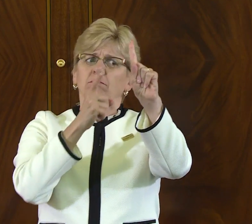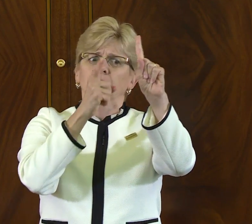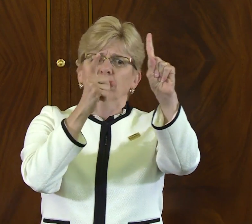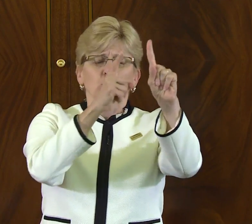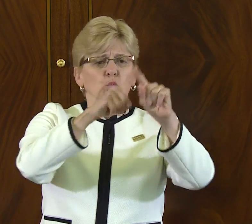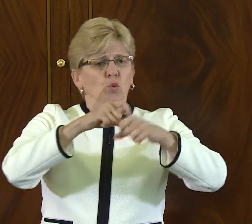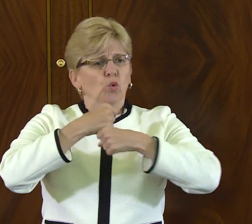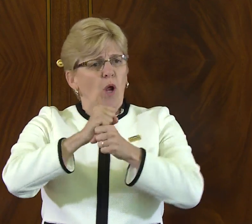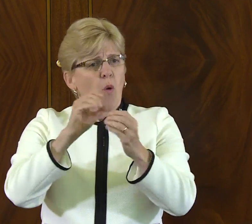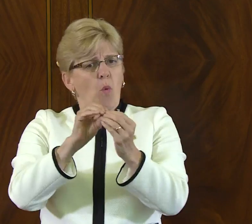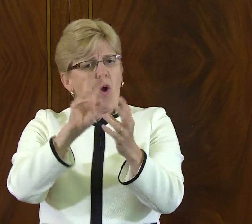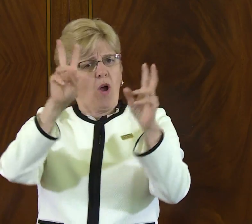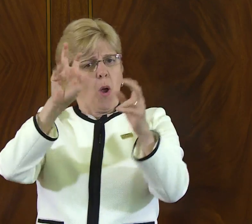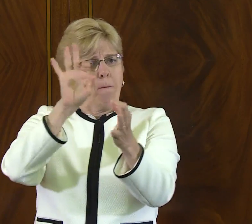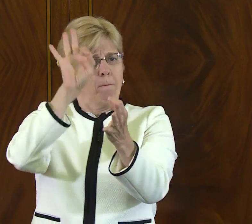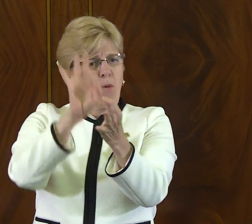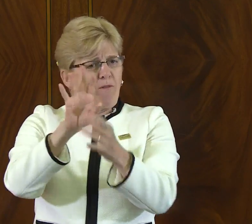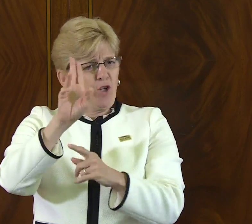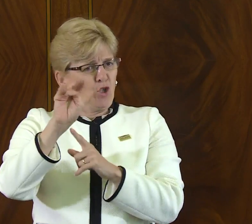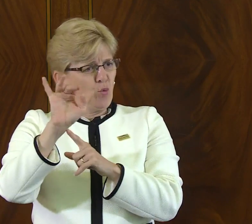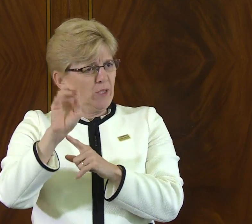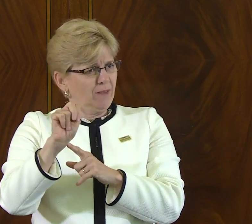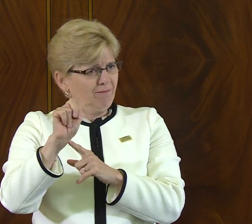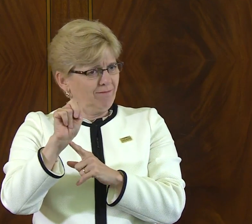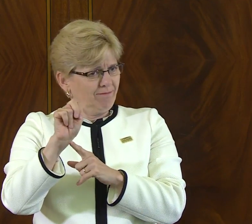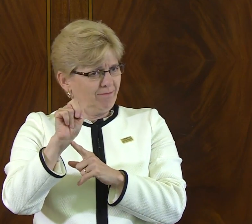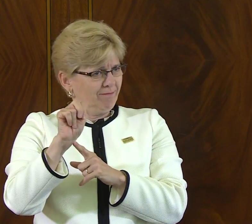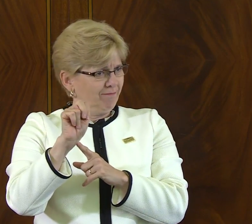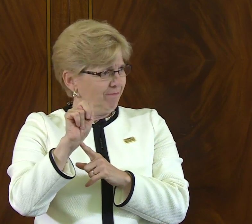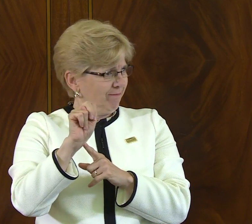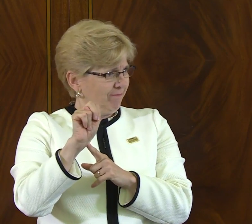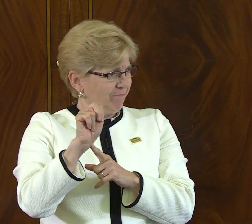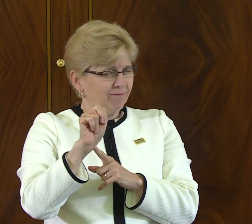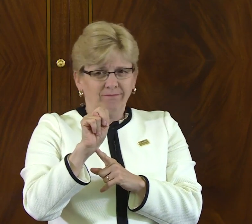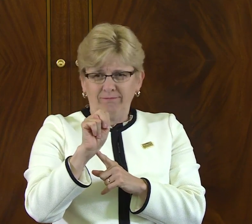where it talks about the goal to create a more perfect union.